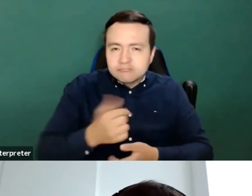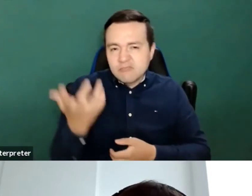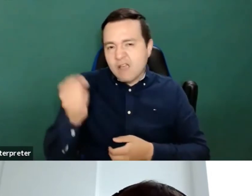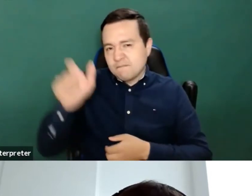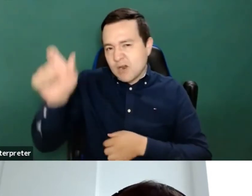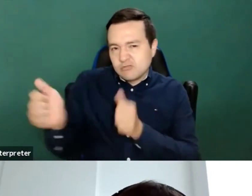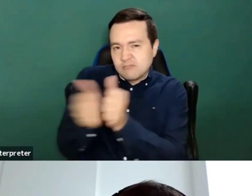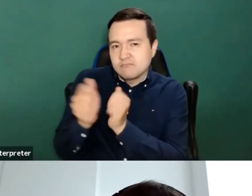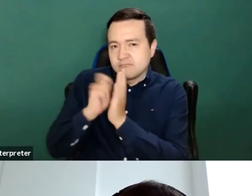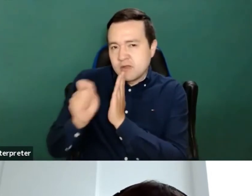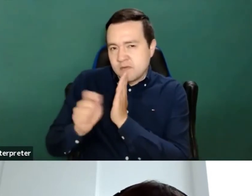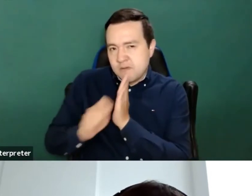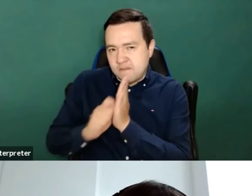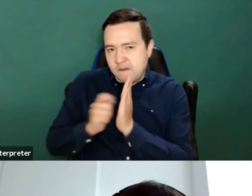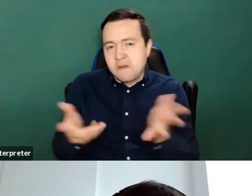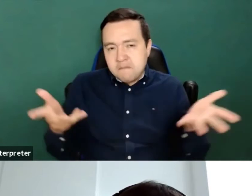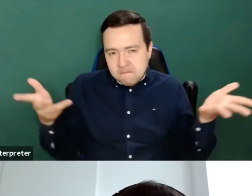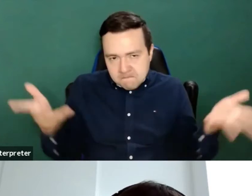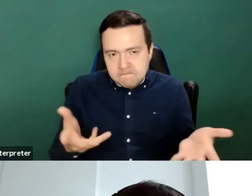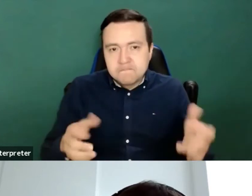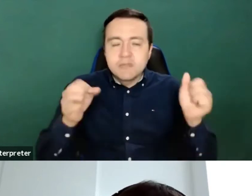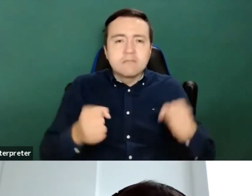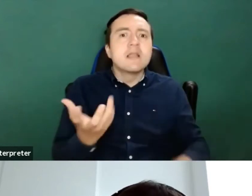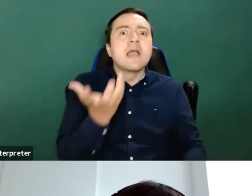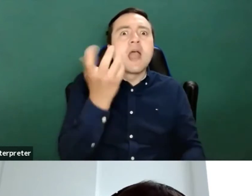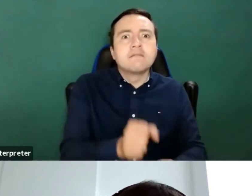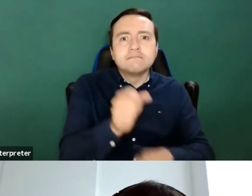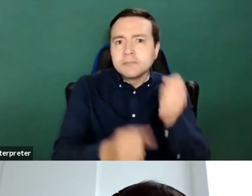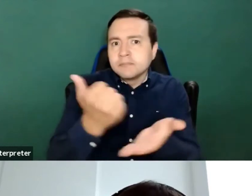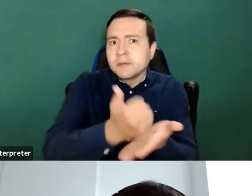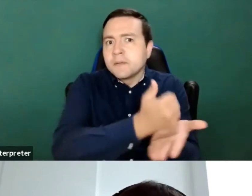everyone speak we are we have a lot of participants and it's important that everyone has the chance